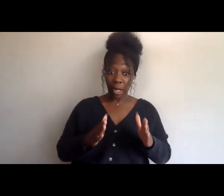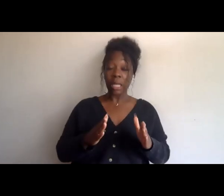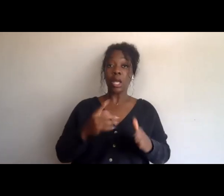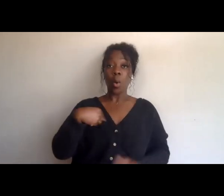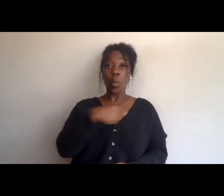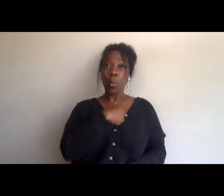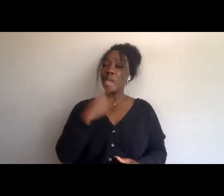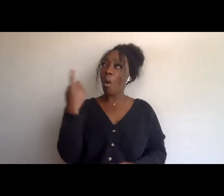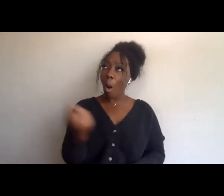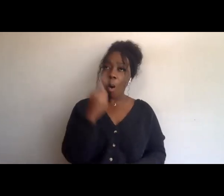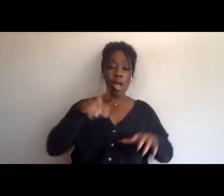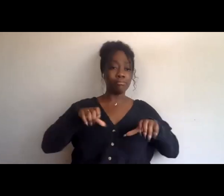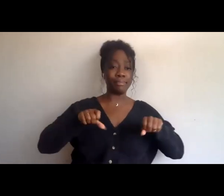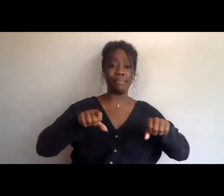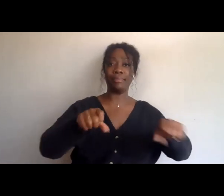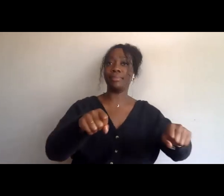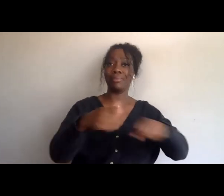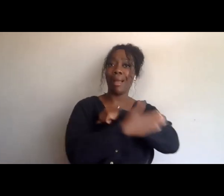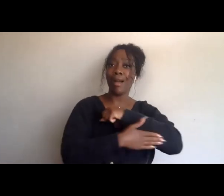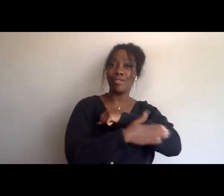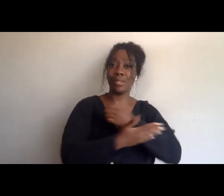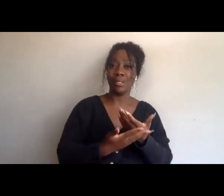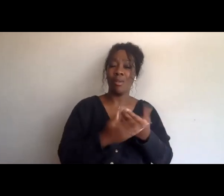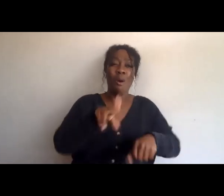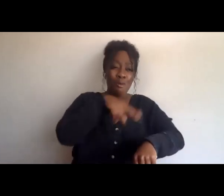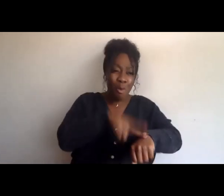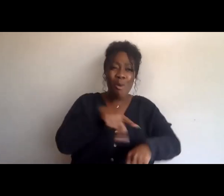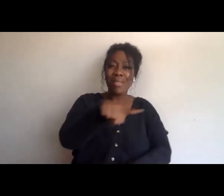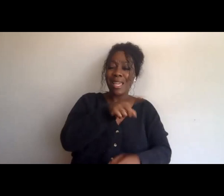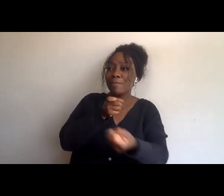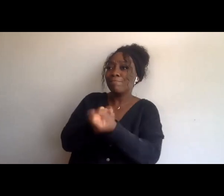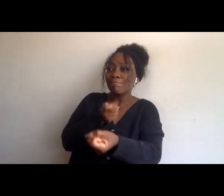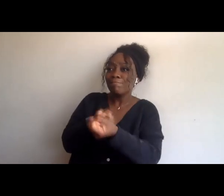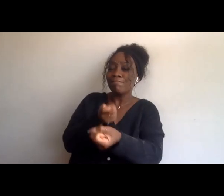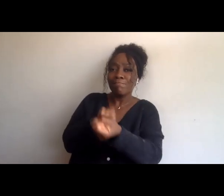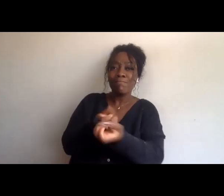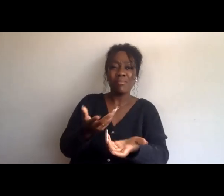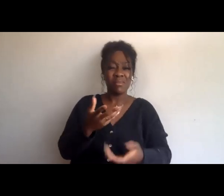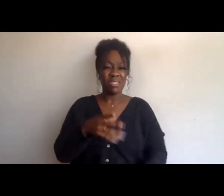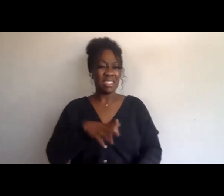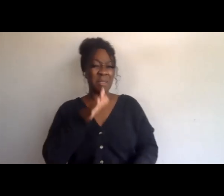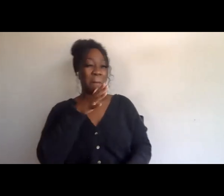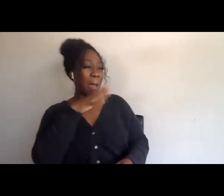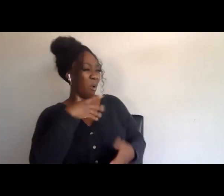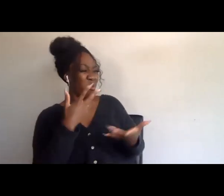So of course, of course this... [Melina] What does that mean that it's a settler colony.